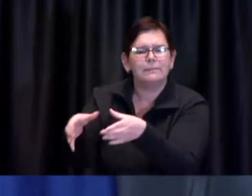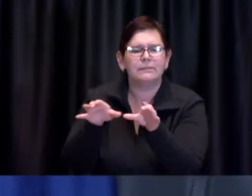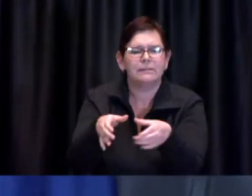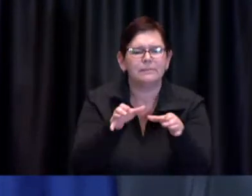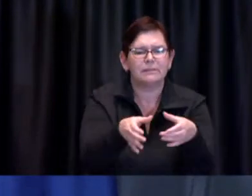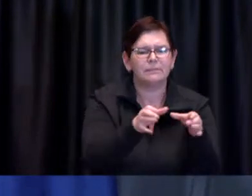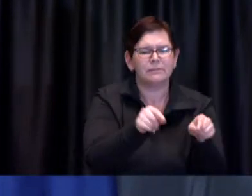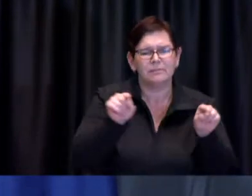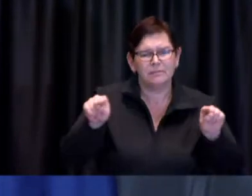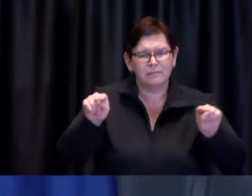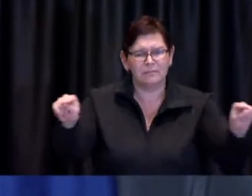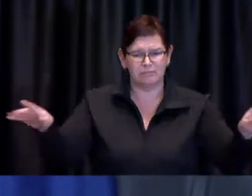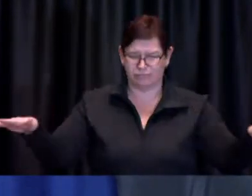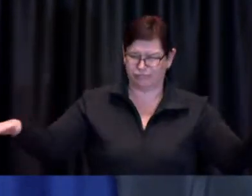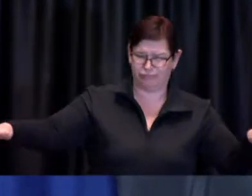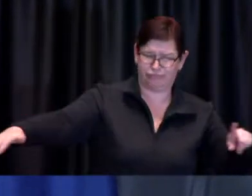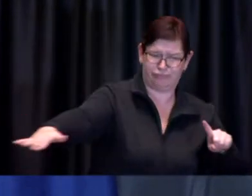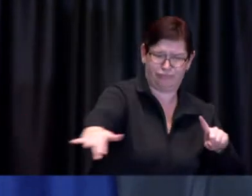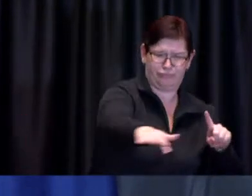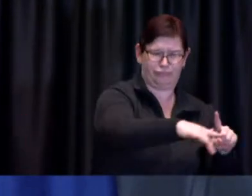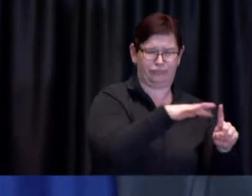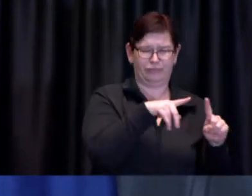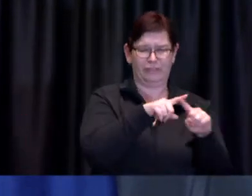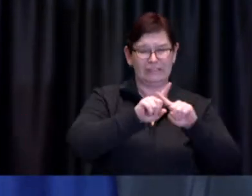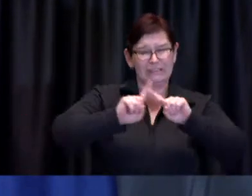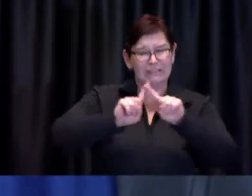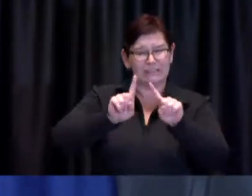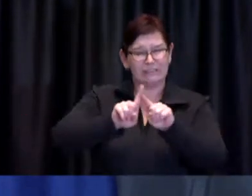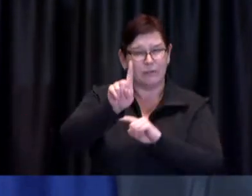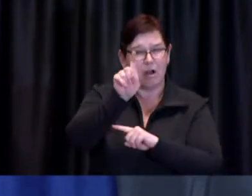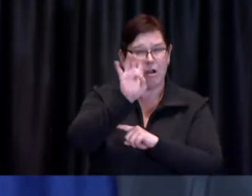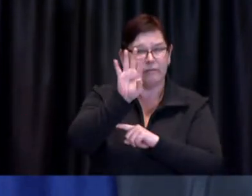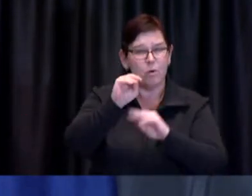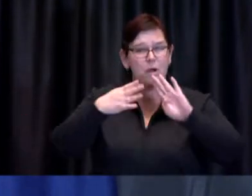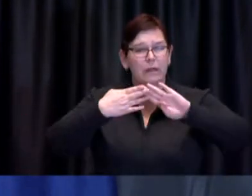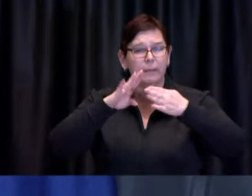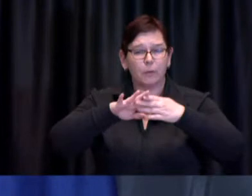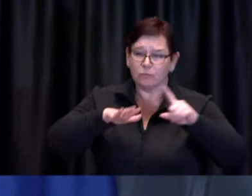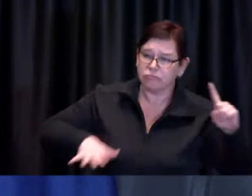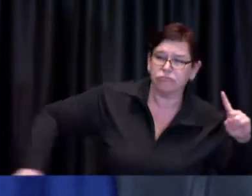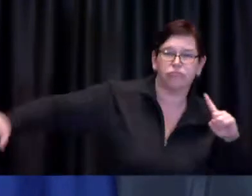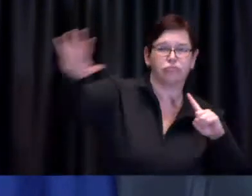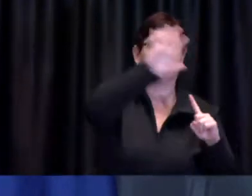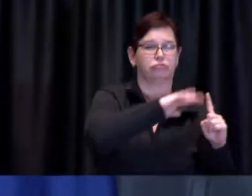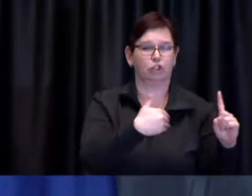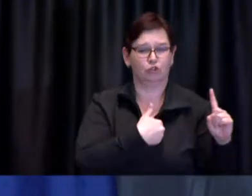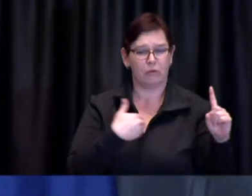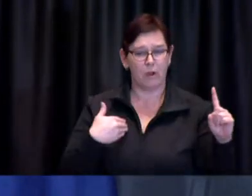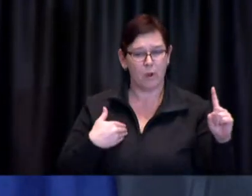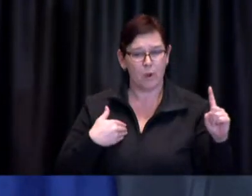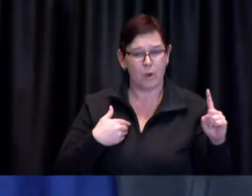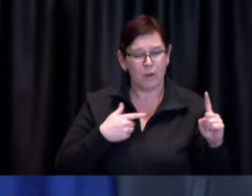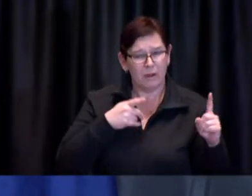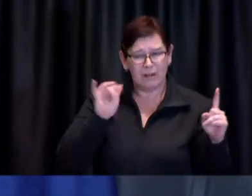in 140 different neighbourhoods across the city, with an obvious focus on area's hardest hit by COVID-19.